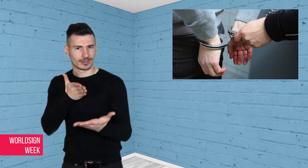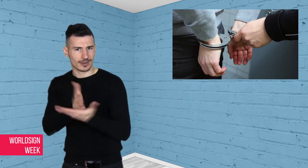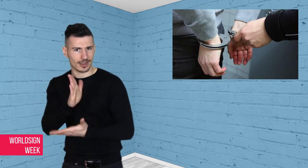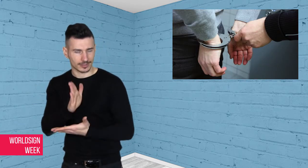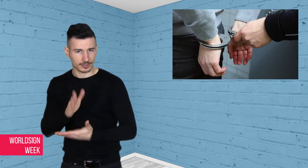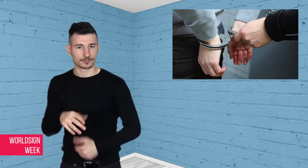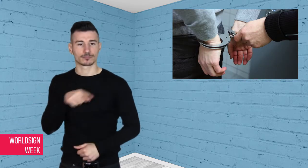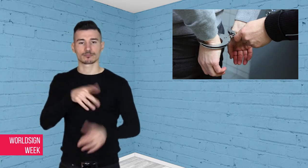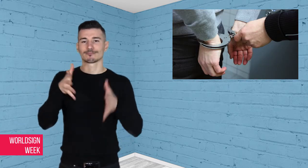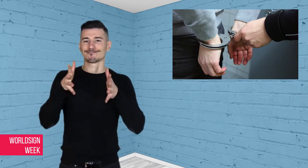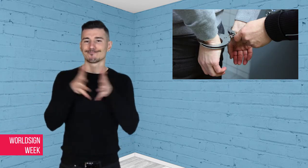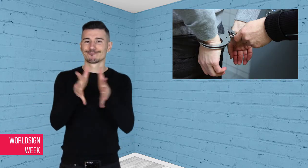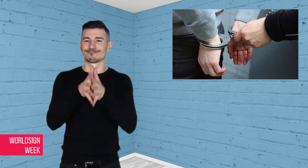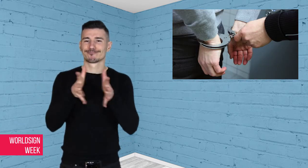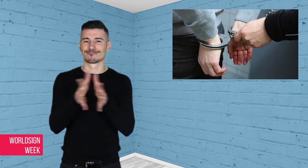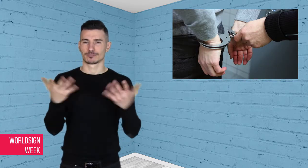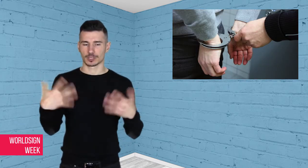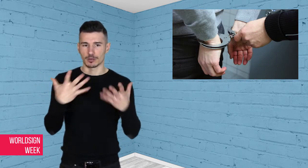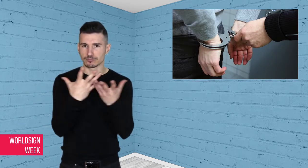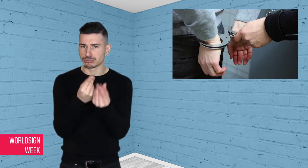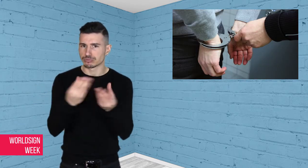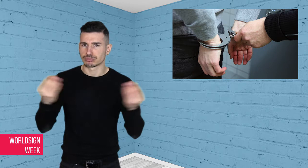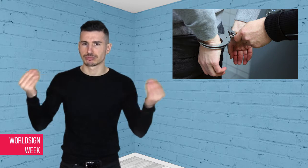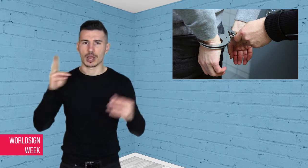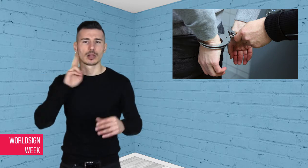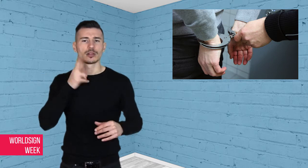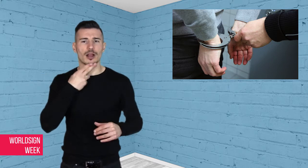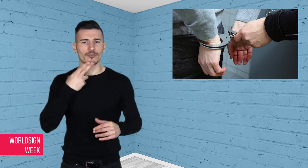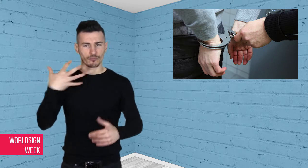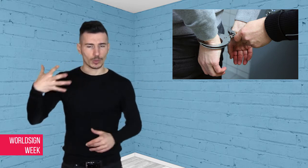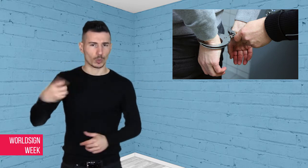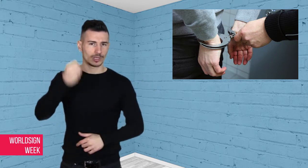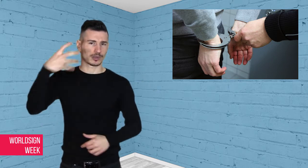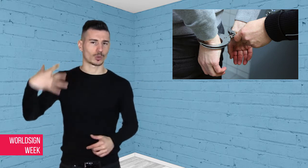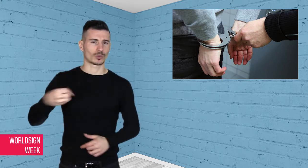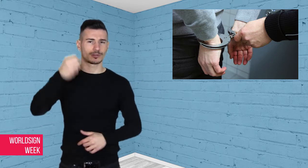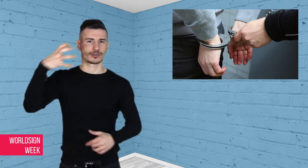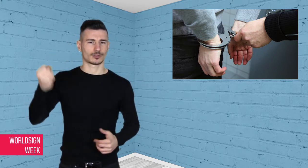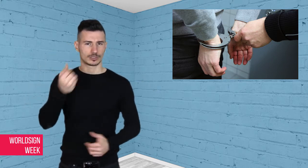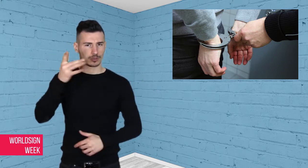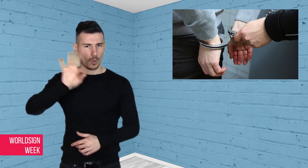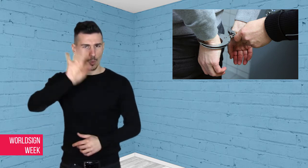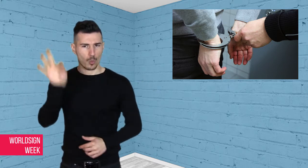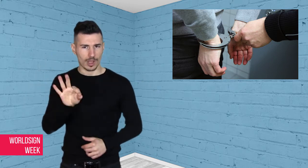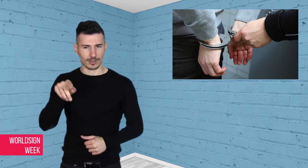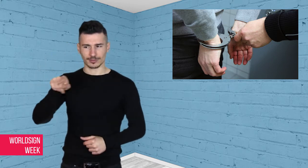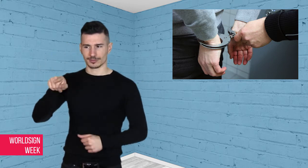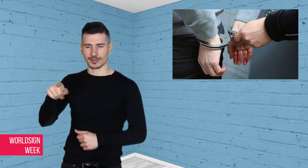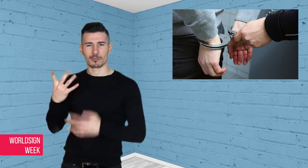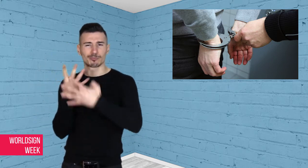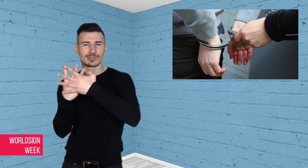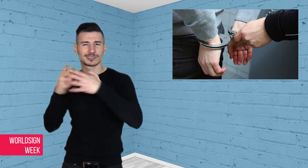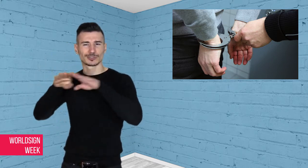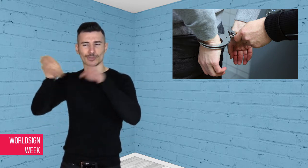thousands Deaf people in jail without access, according to Helping Educate to